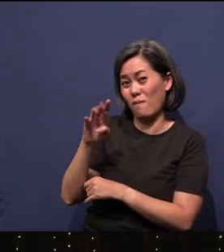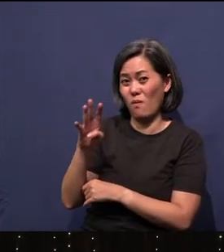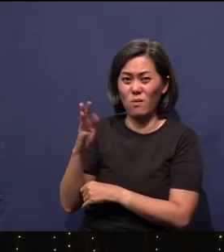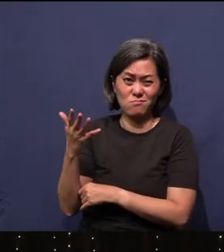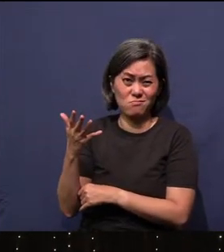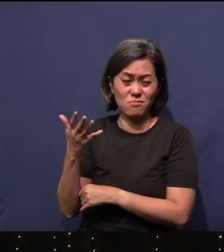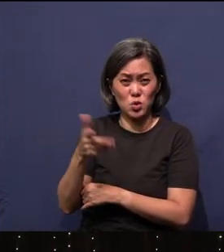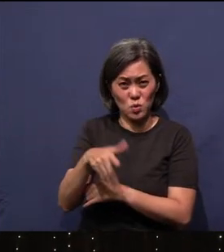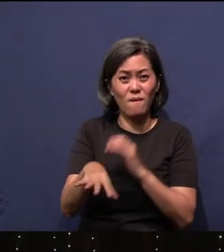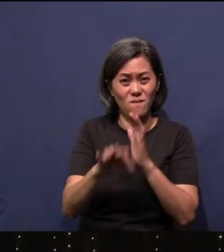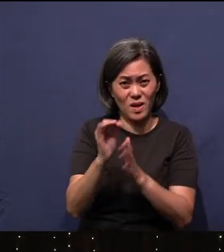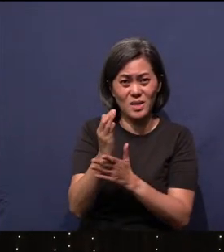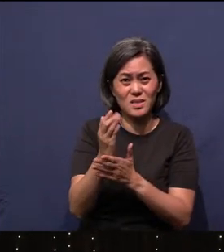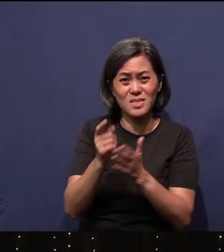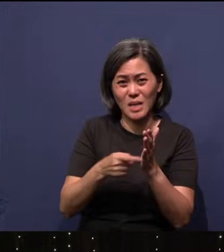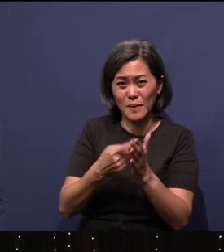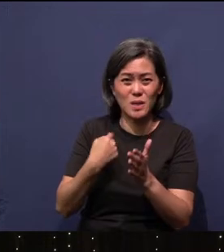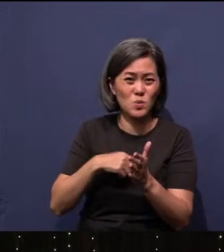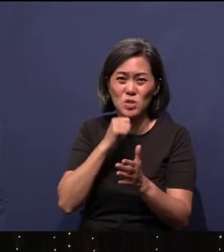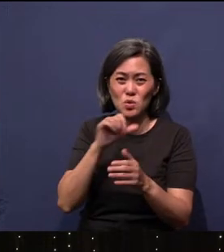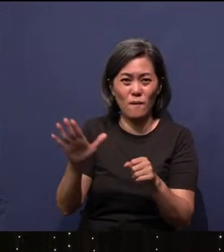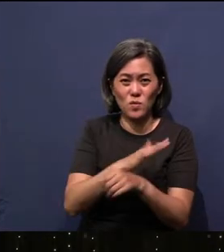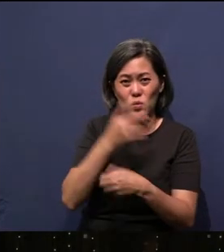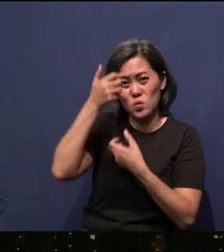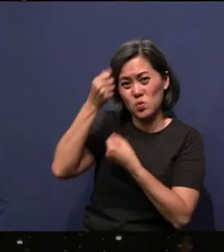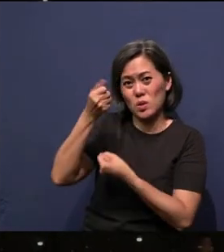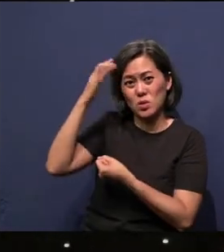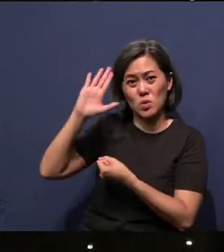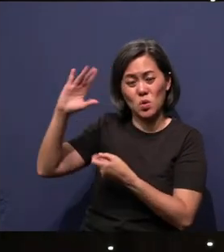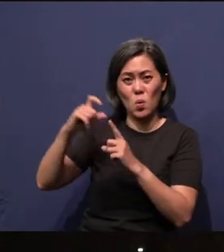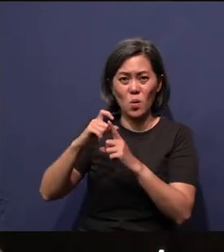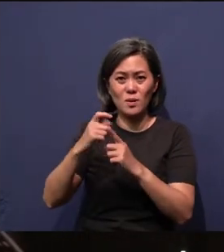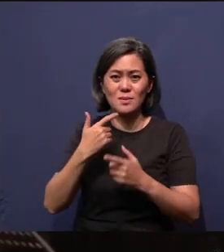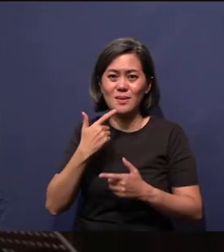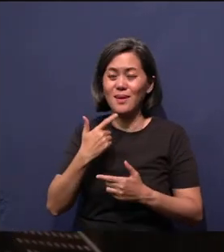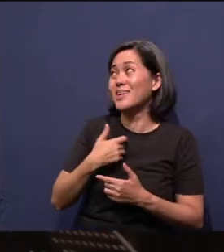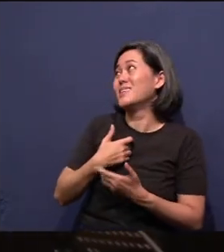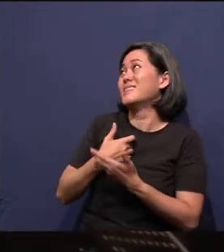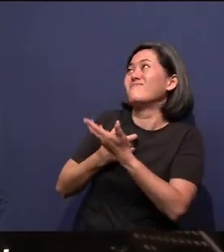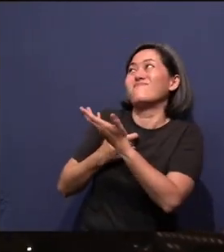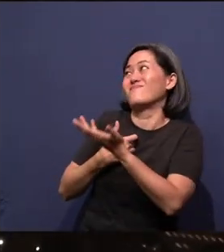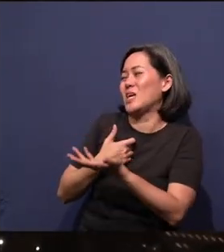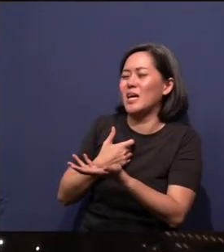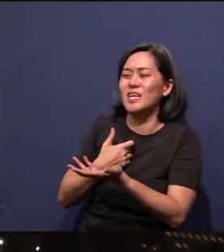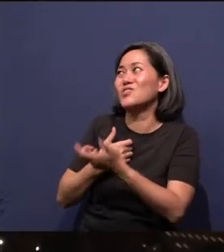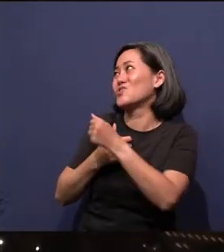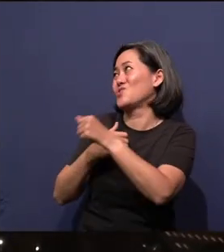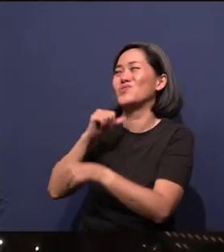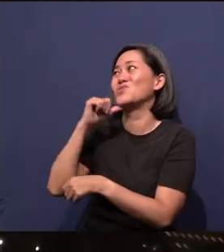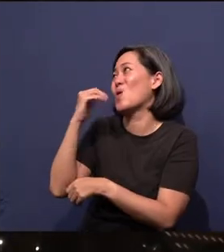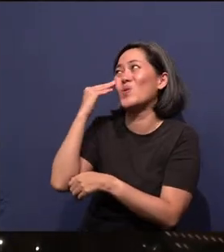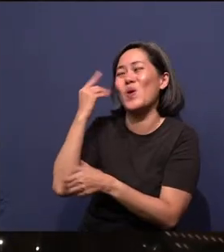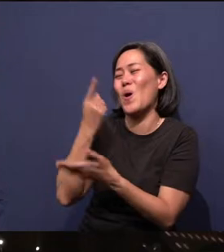you find that sometimes we don't trust the words of God? We say, “God, I think You really don't know what's best for me. I think I know